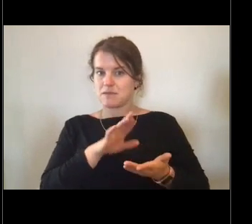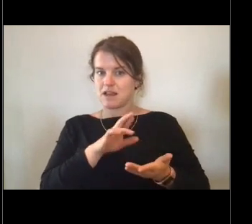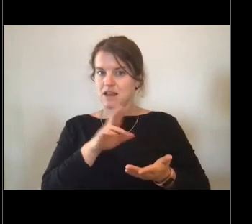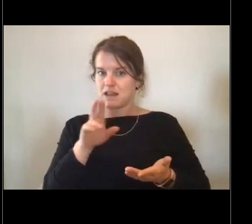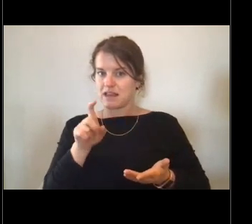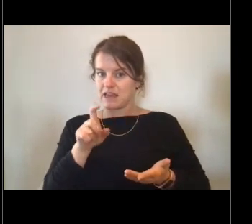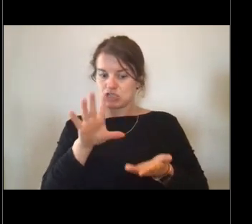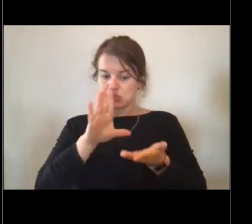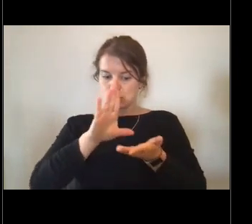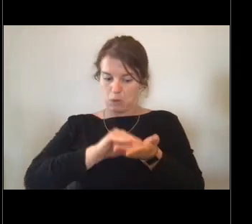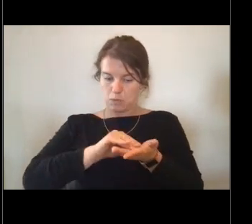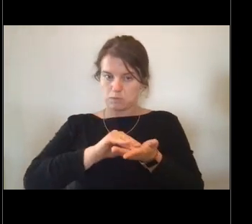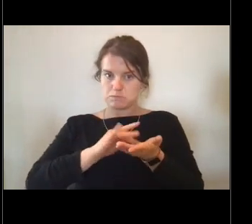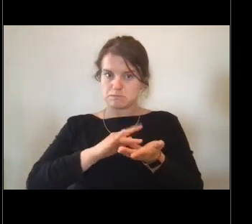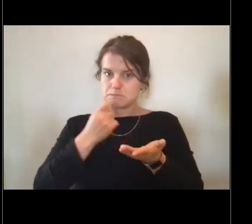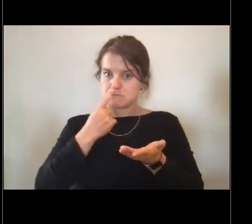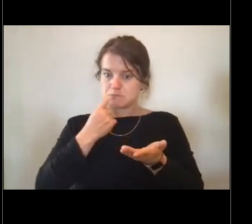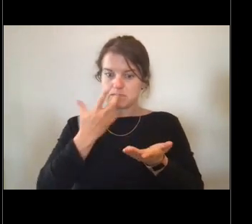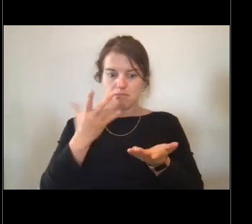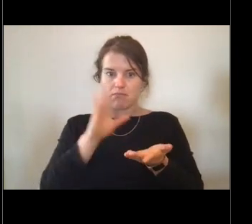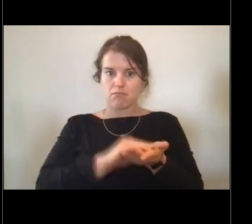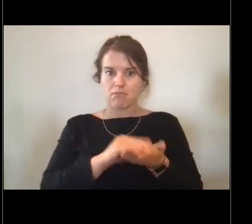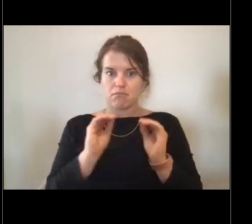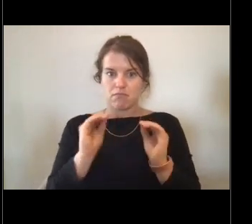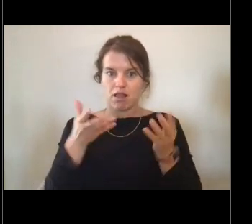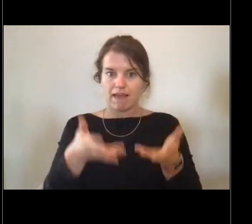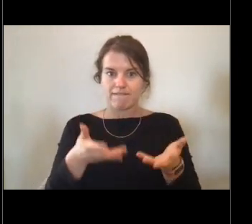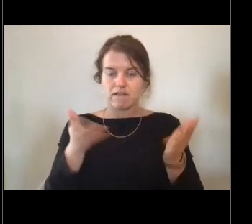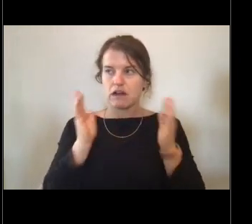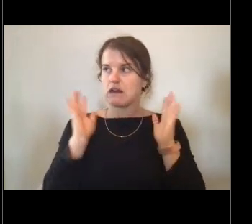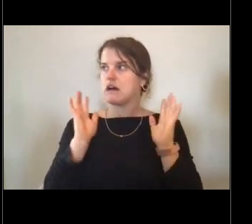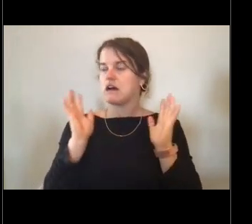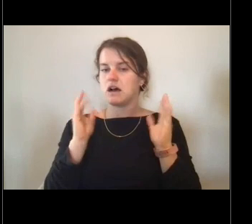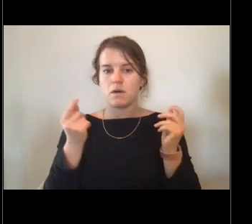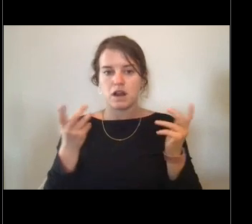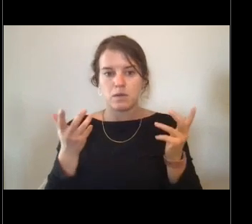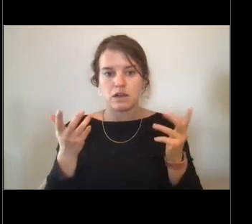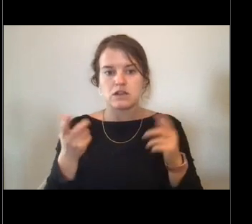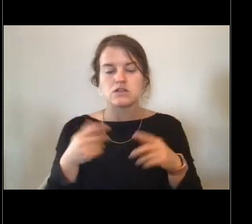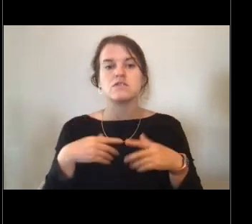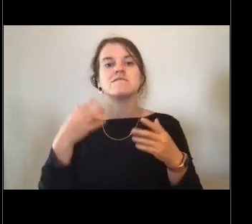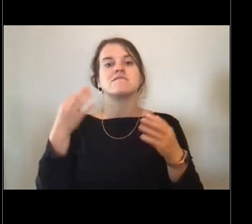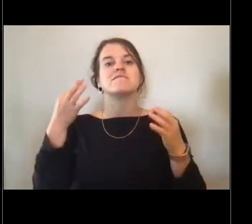And, oh my gosh, what do we do? Well, it turns out that the mail had arrived after we left.